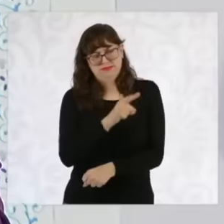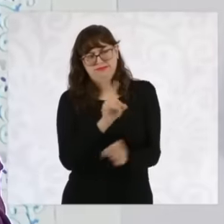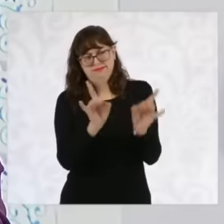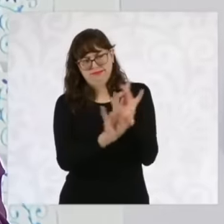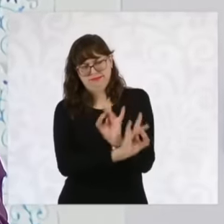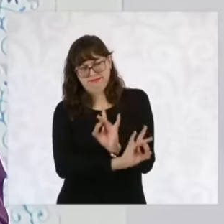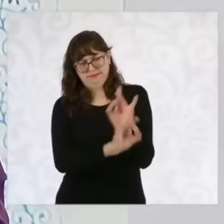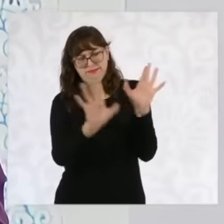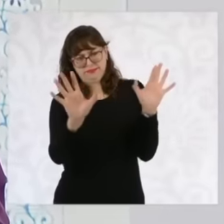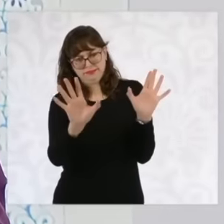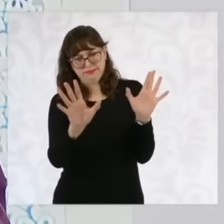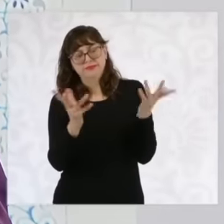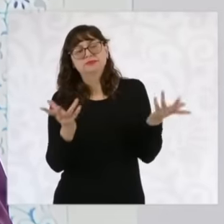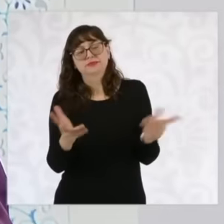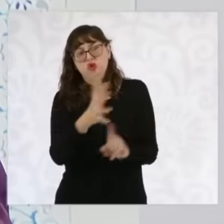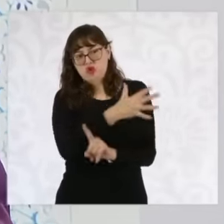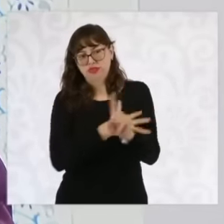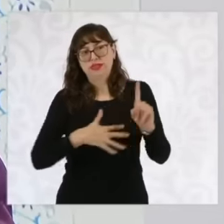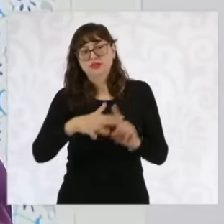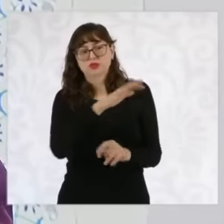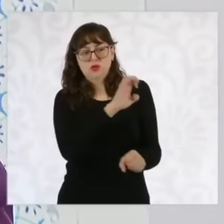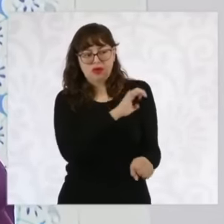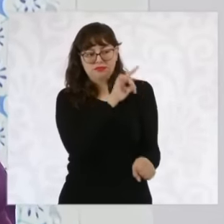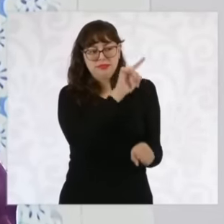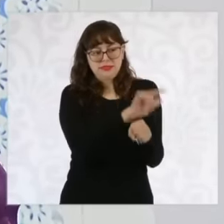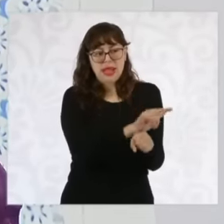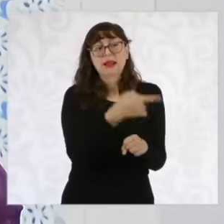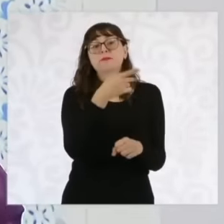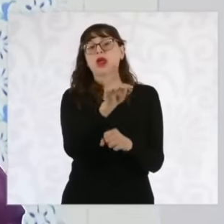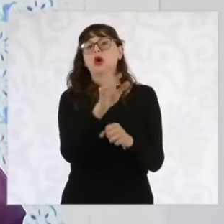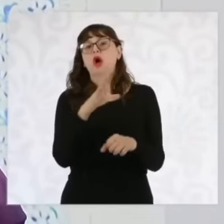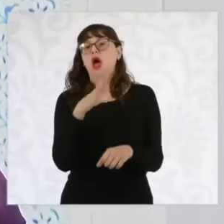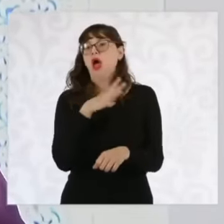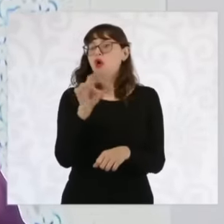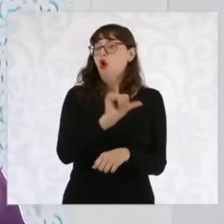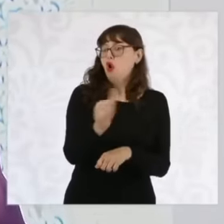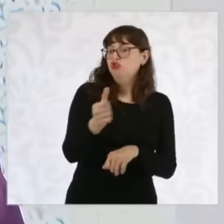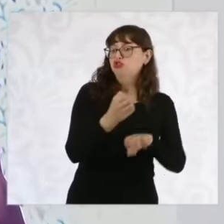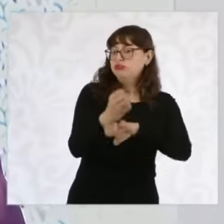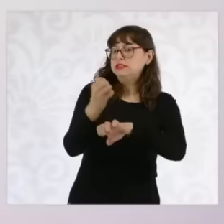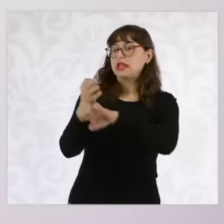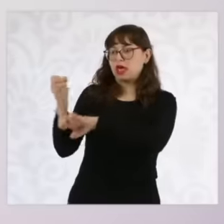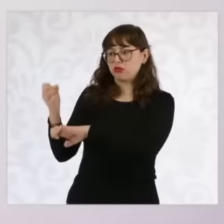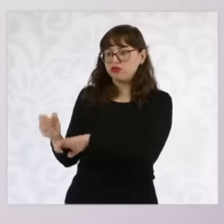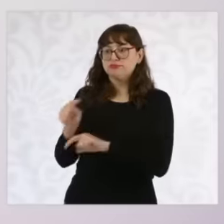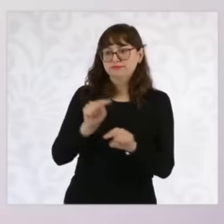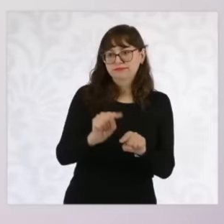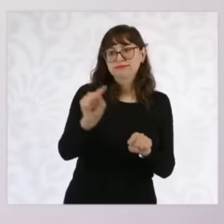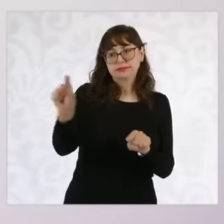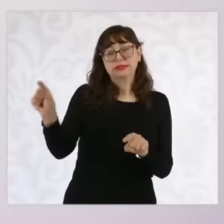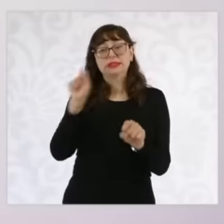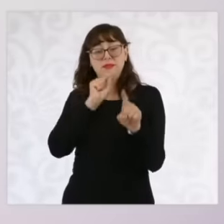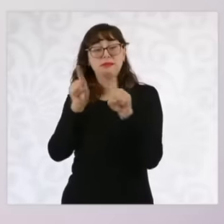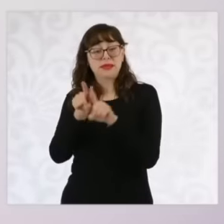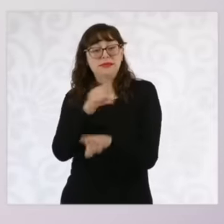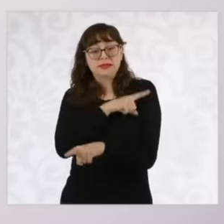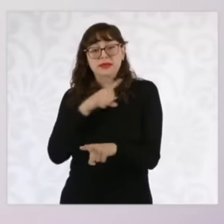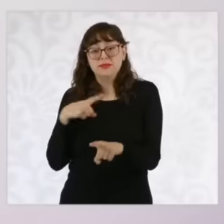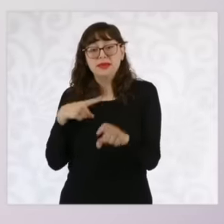we already know and there are other entities in the republic where attention is being given, we will continue to report